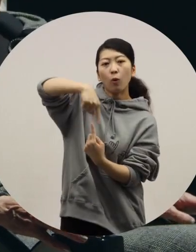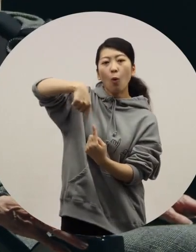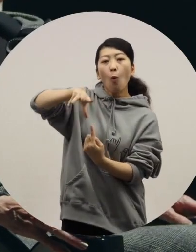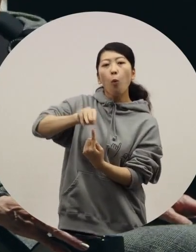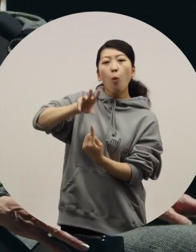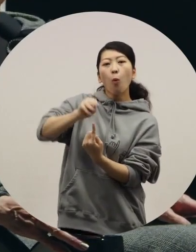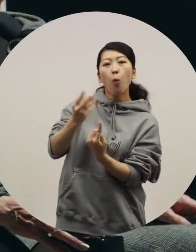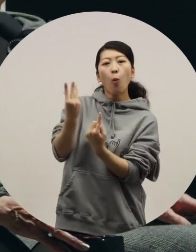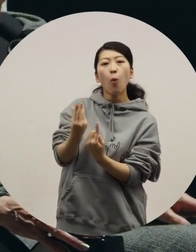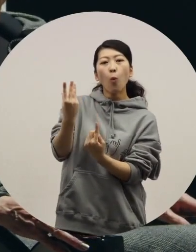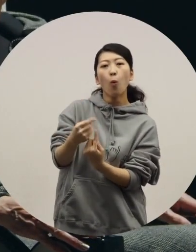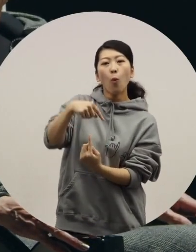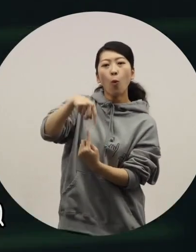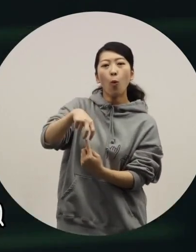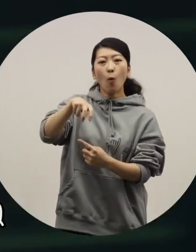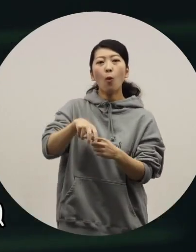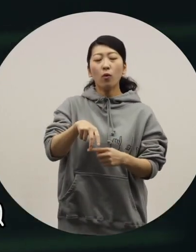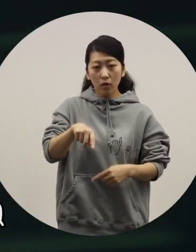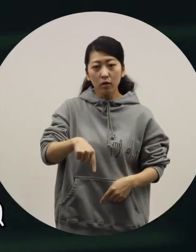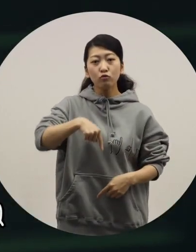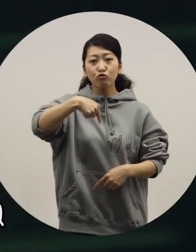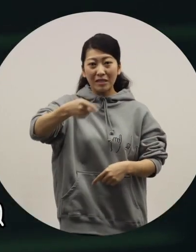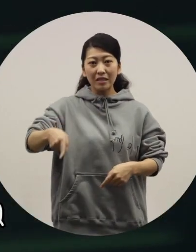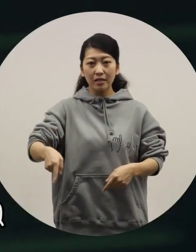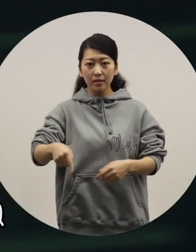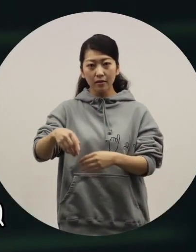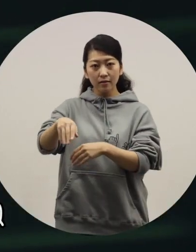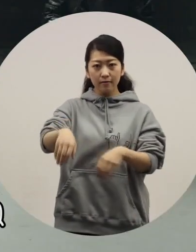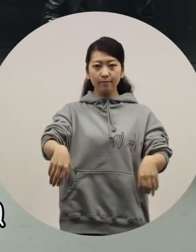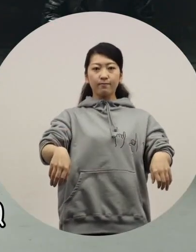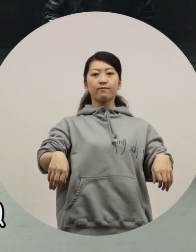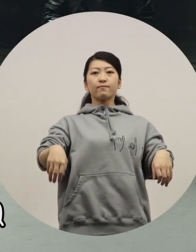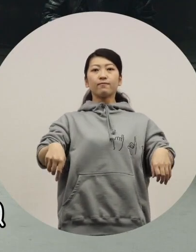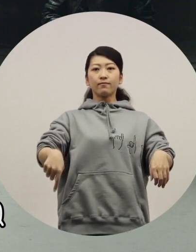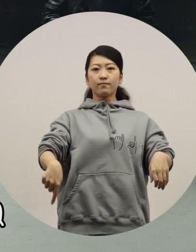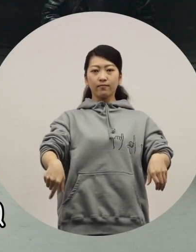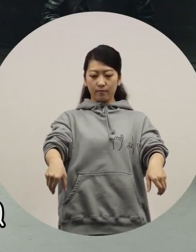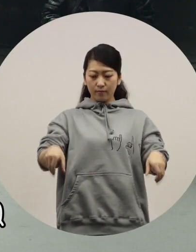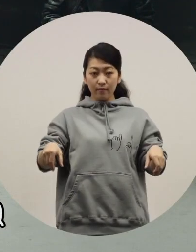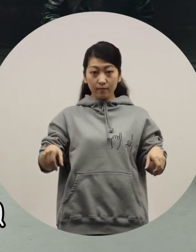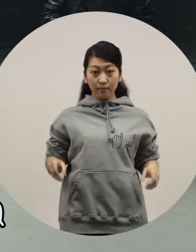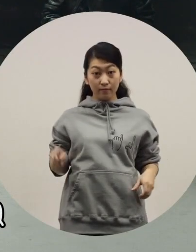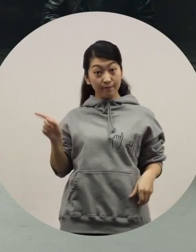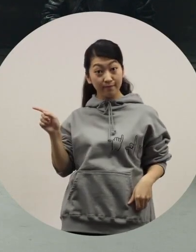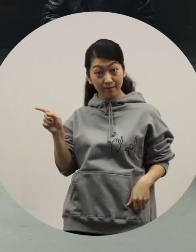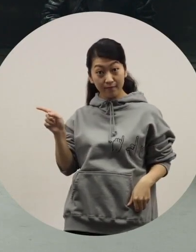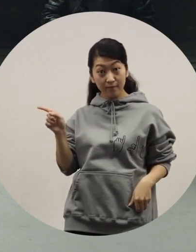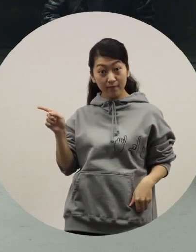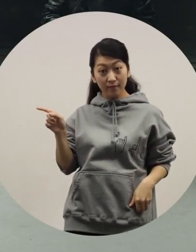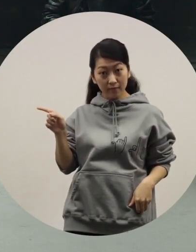[Azuma] Does it absorb it? -[Toriyama] Yes. And there's this part, the arm. [Azuma] Yes.